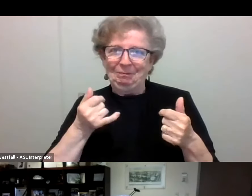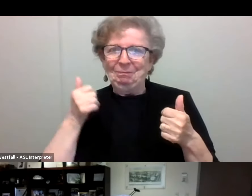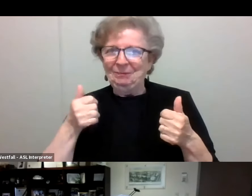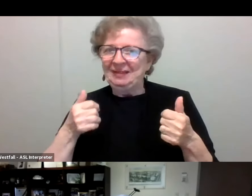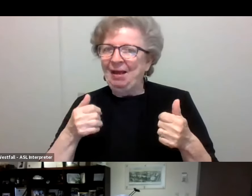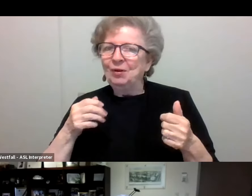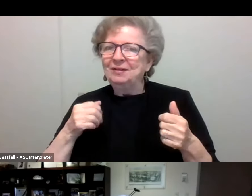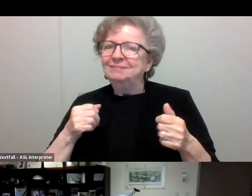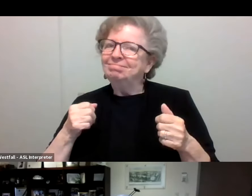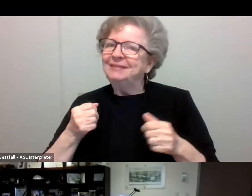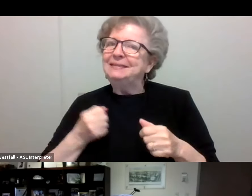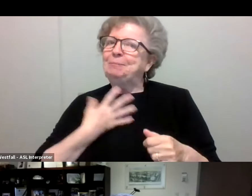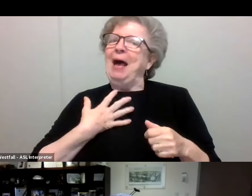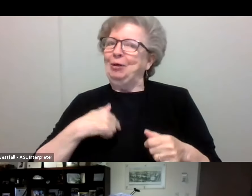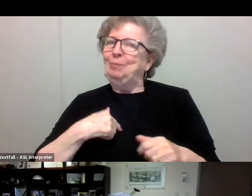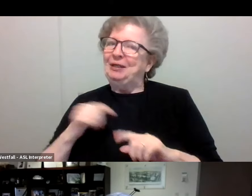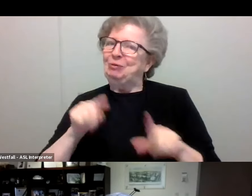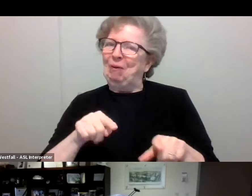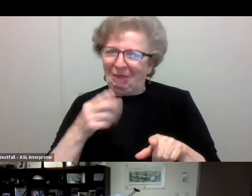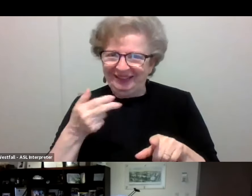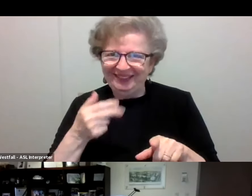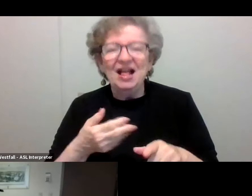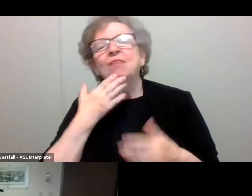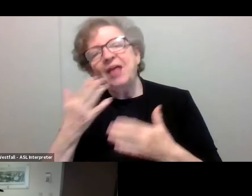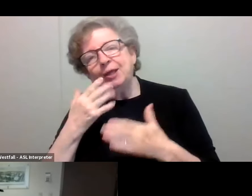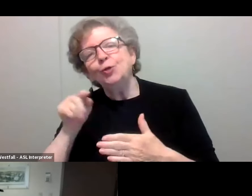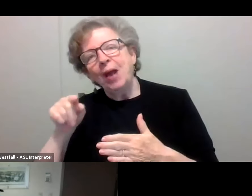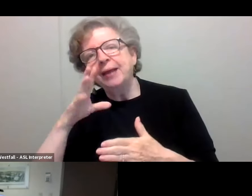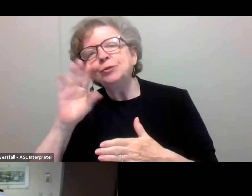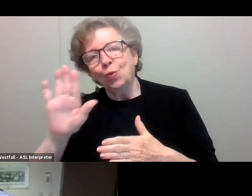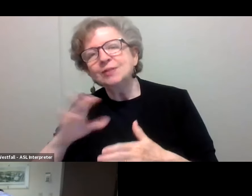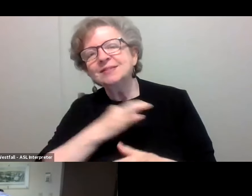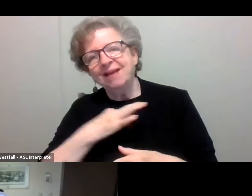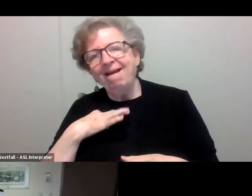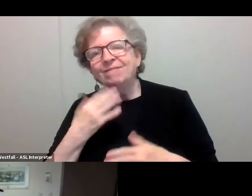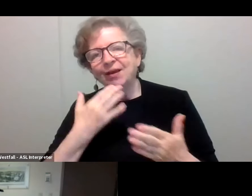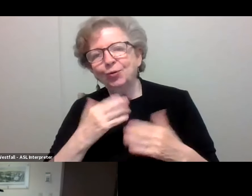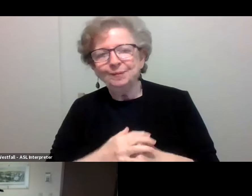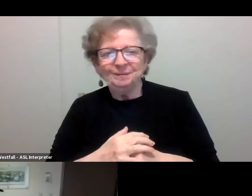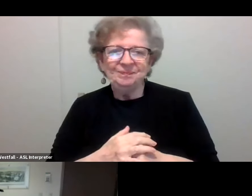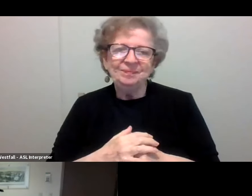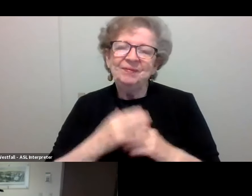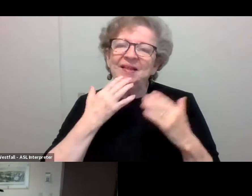But thank you so much, Martino, and your staff. Well, yeah. Thank you very much, Martino,